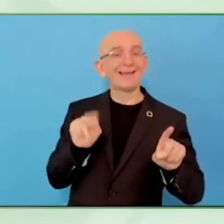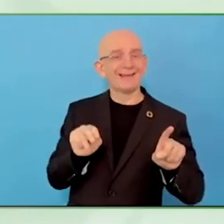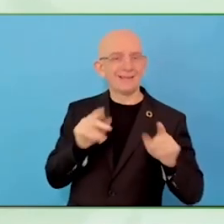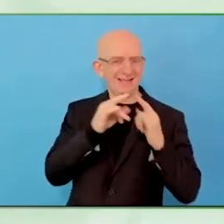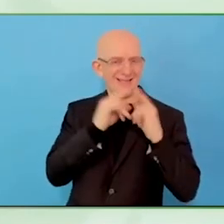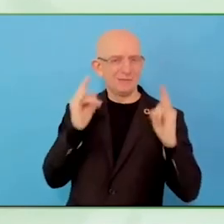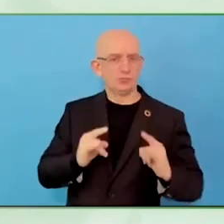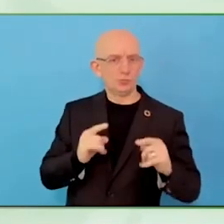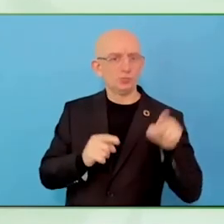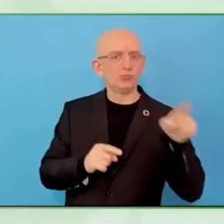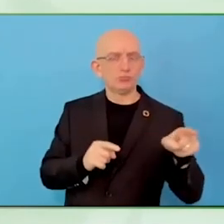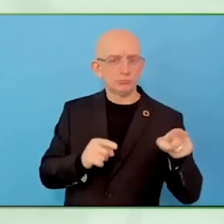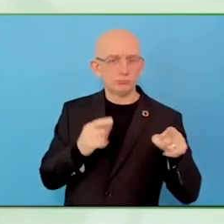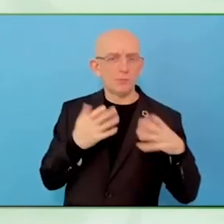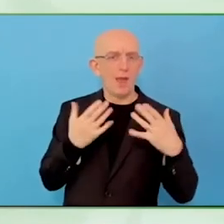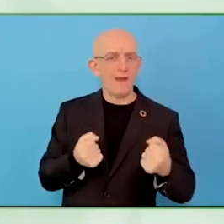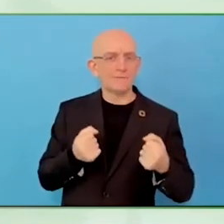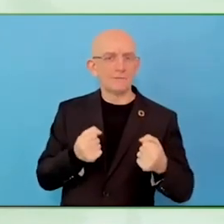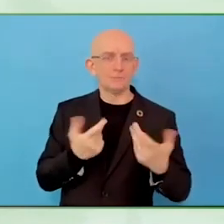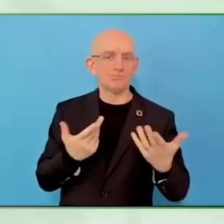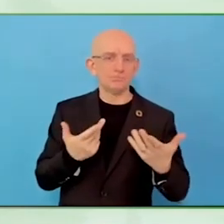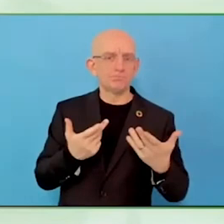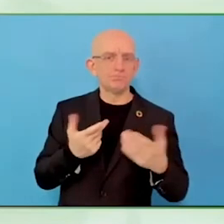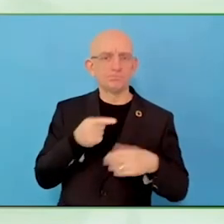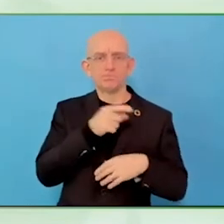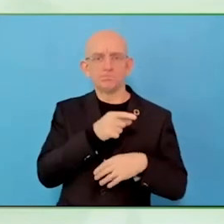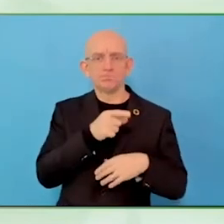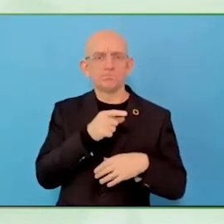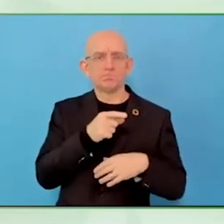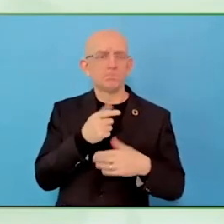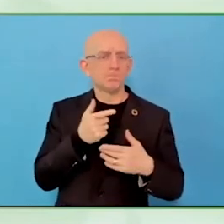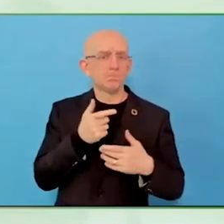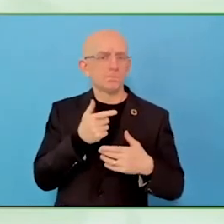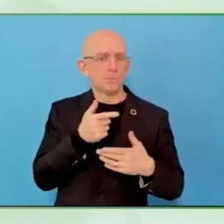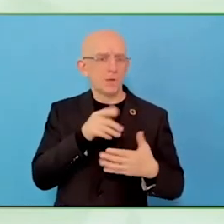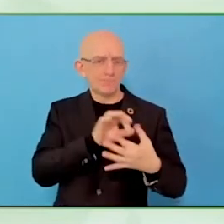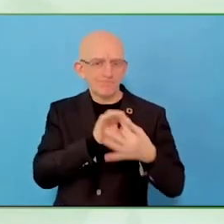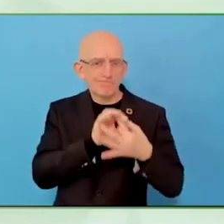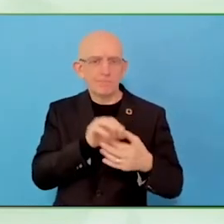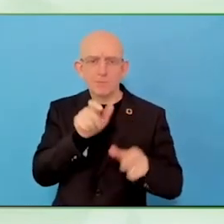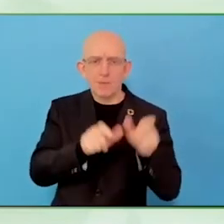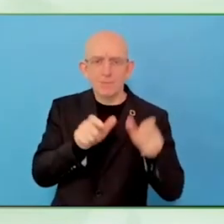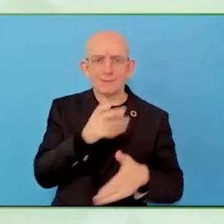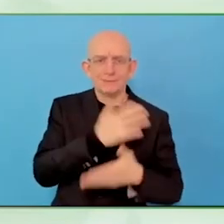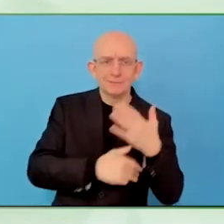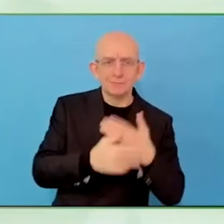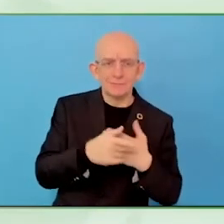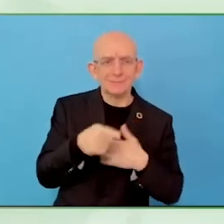that employers are nondisabled people struggle to understand in terms of an accommodation.